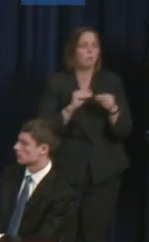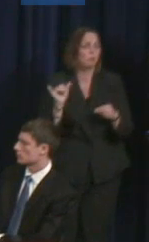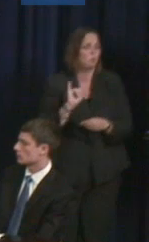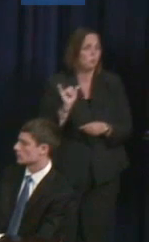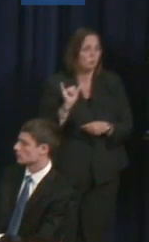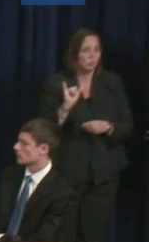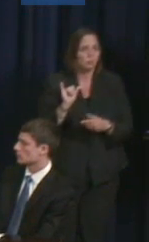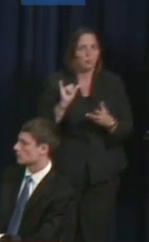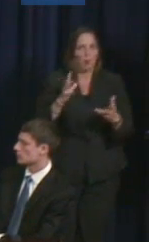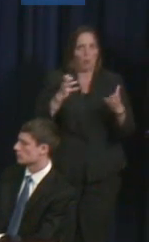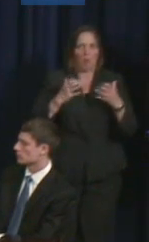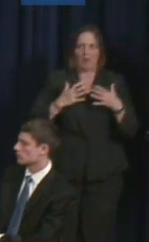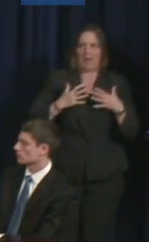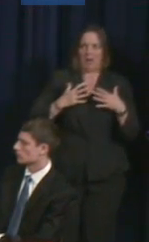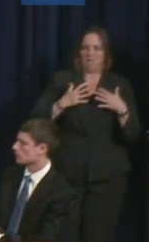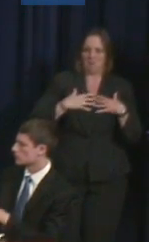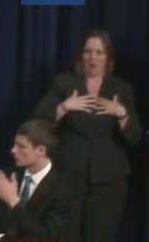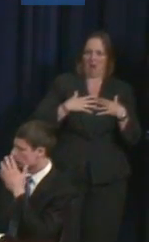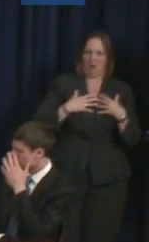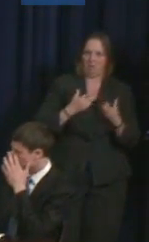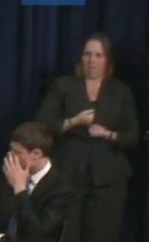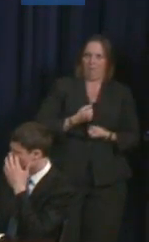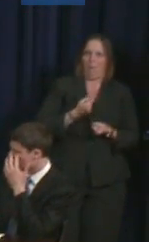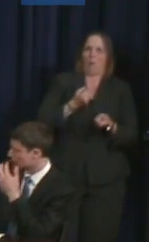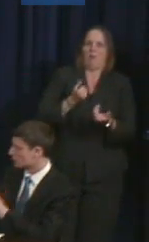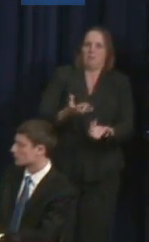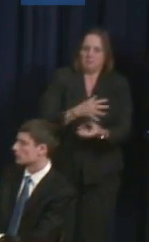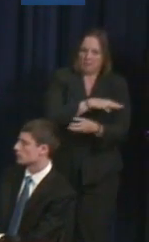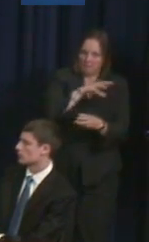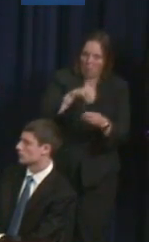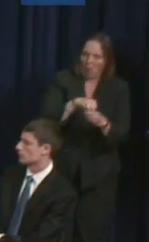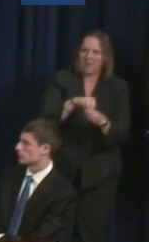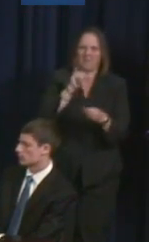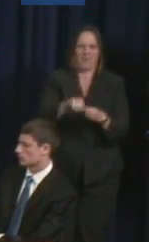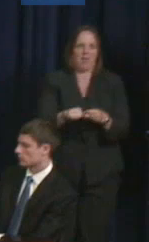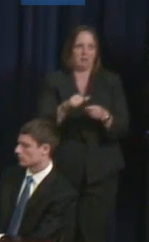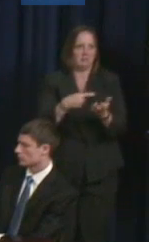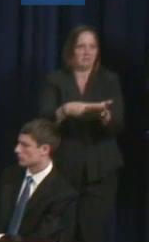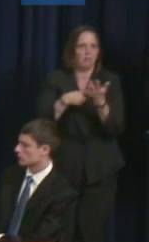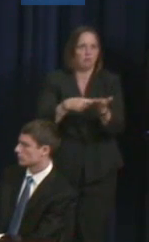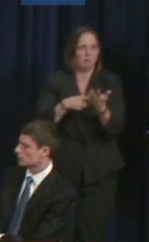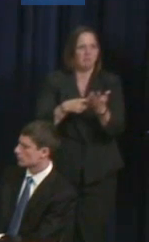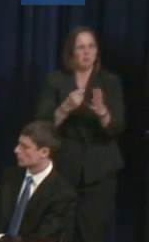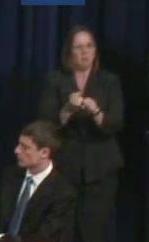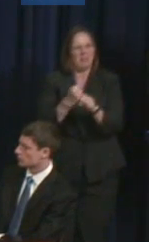back into our own stories. Judith Heumann: You want to say something again? Dior Vargas: Sure.